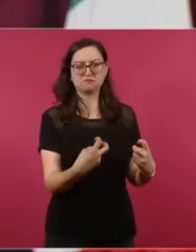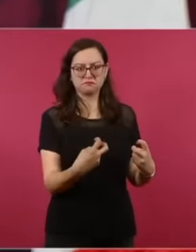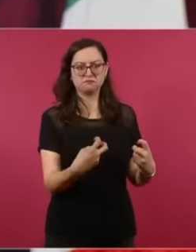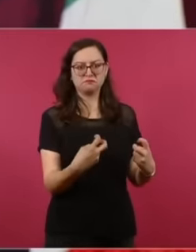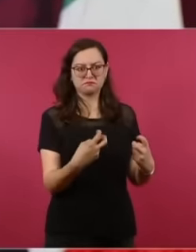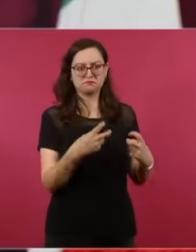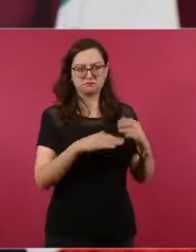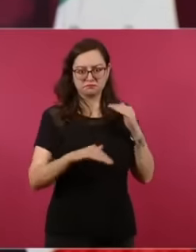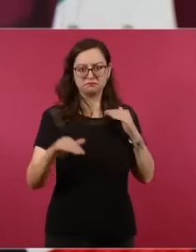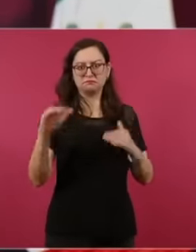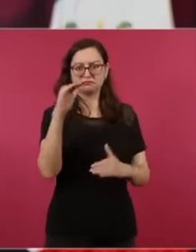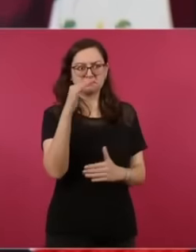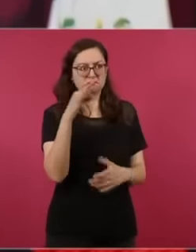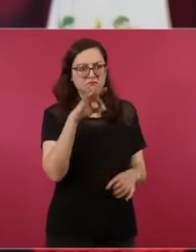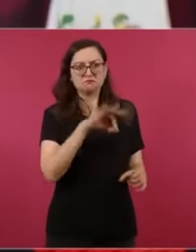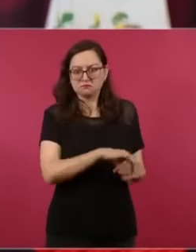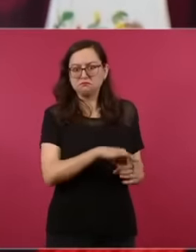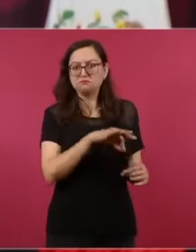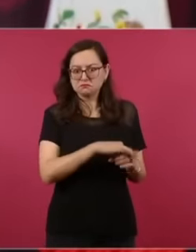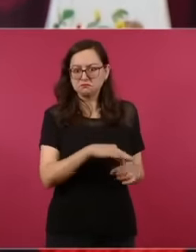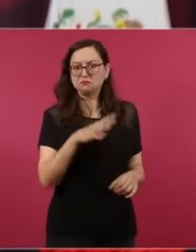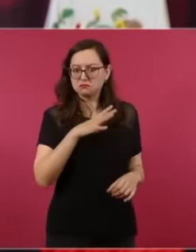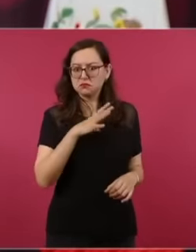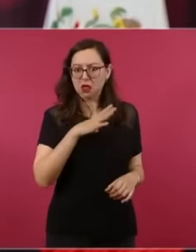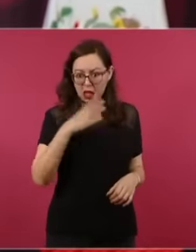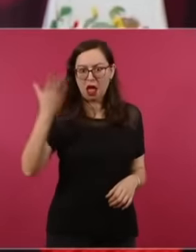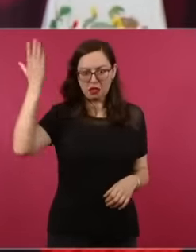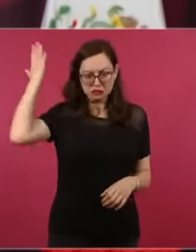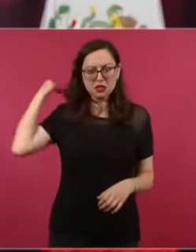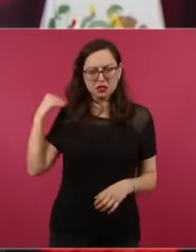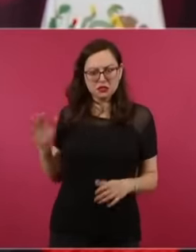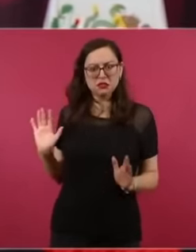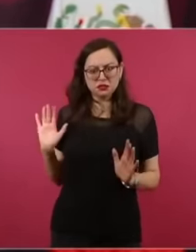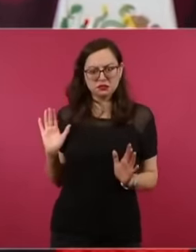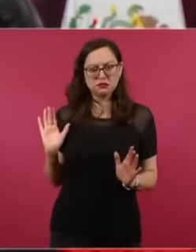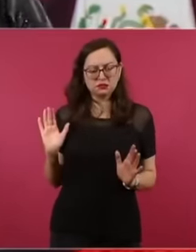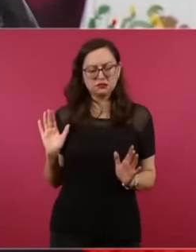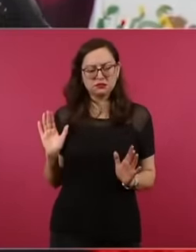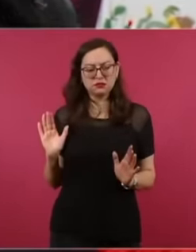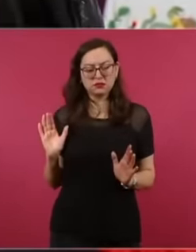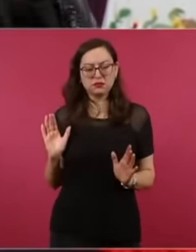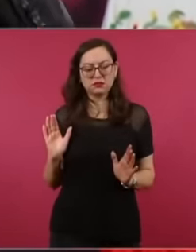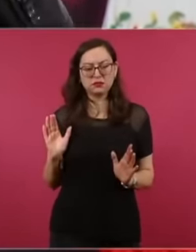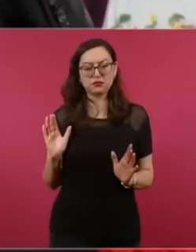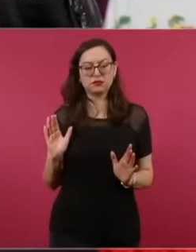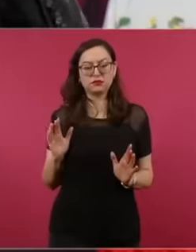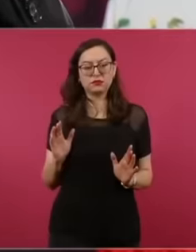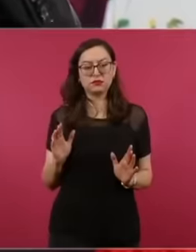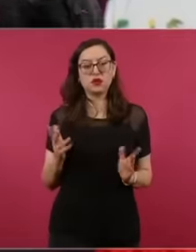and the magistrates were elected the members of the supreme